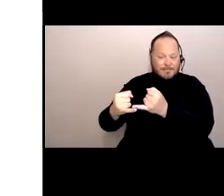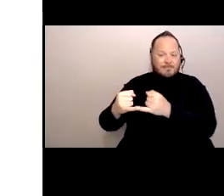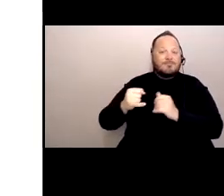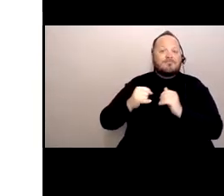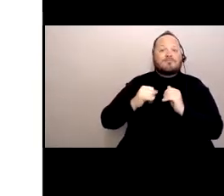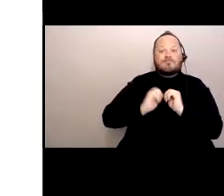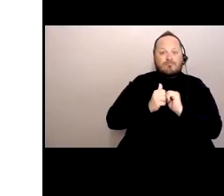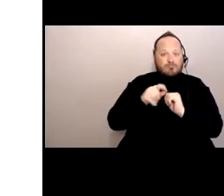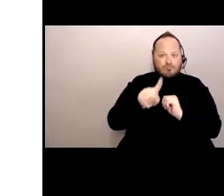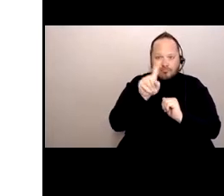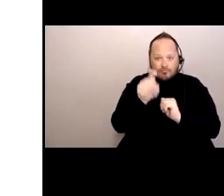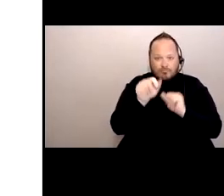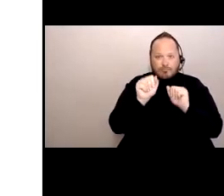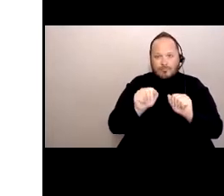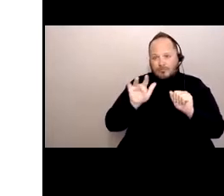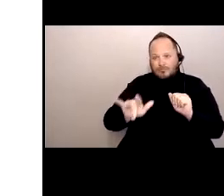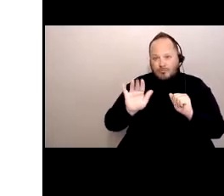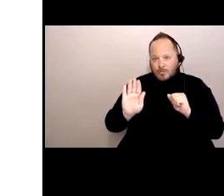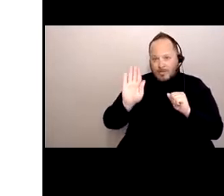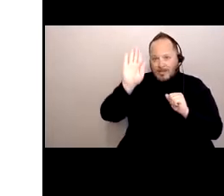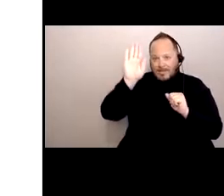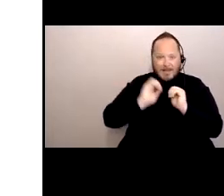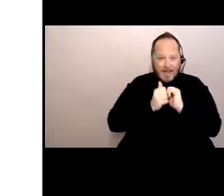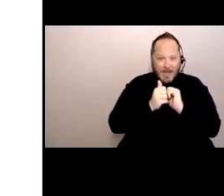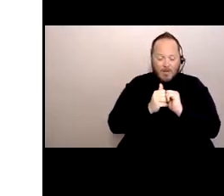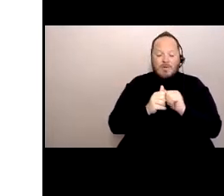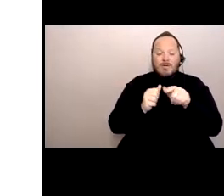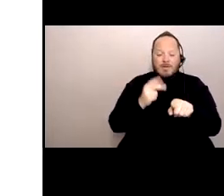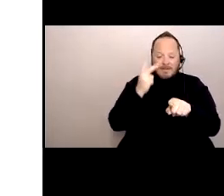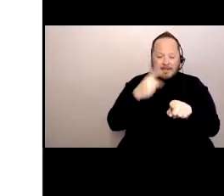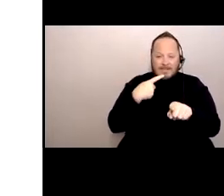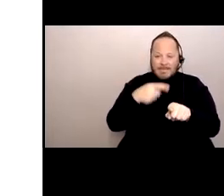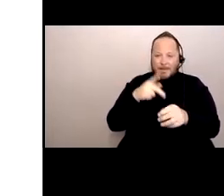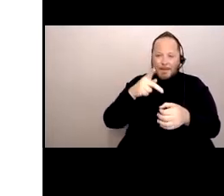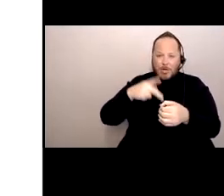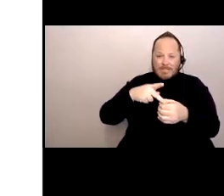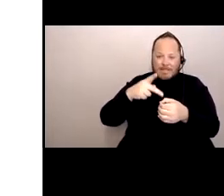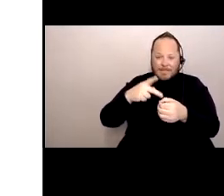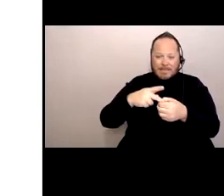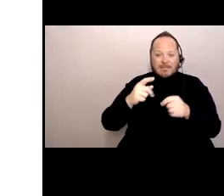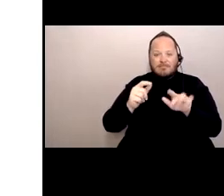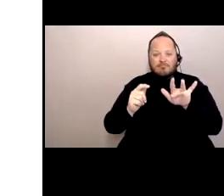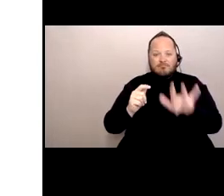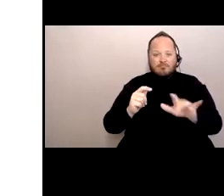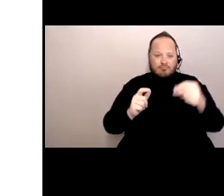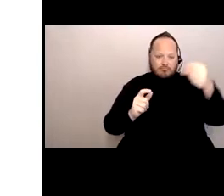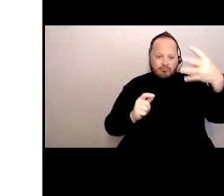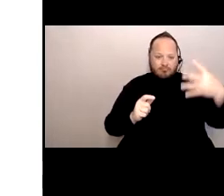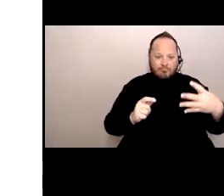Down, you click on the participants button at the bottom of the screen, and you'll see you can raise your hand that way.